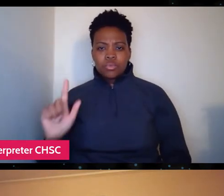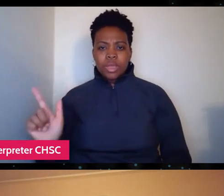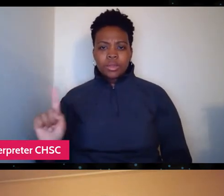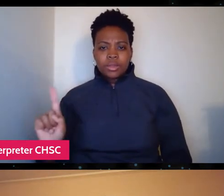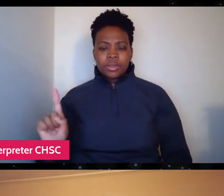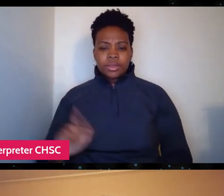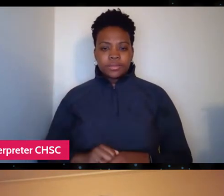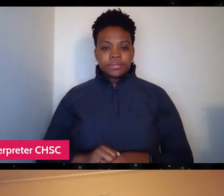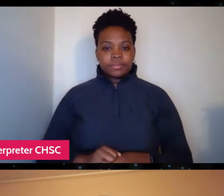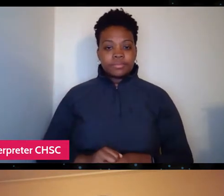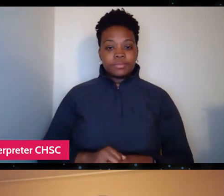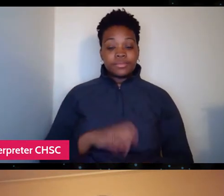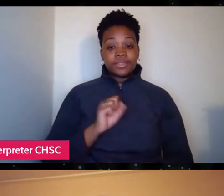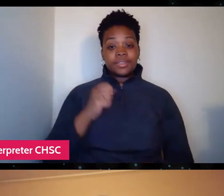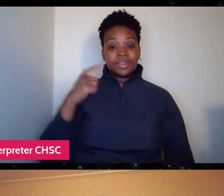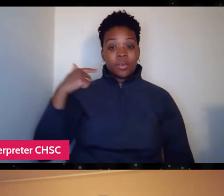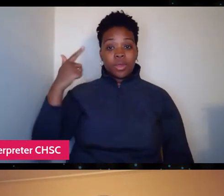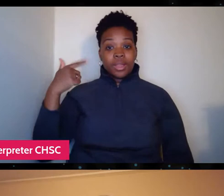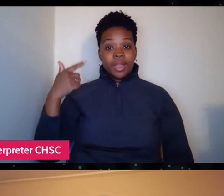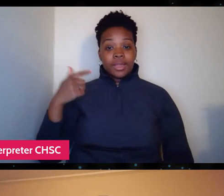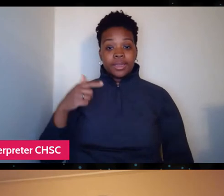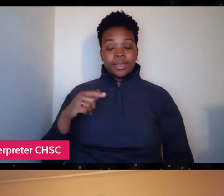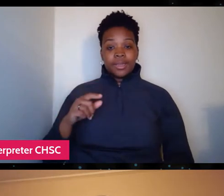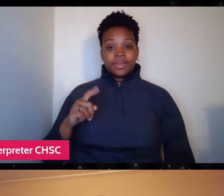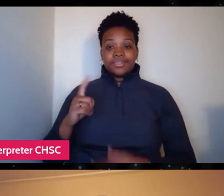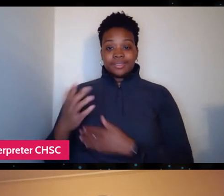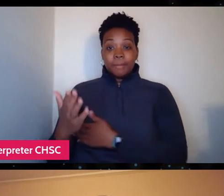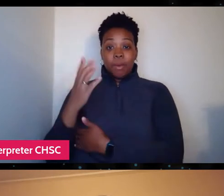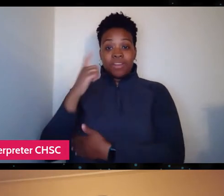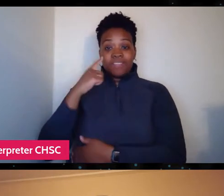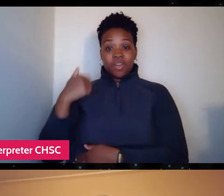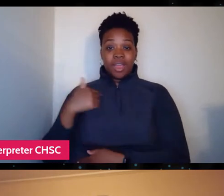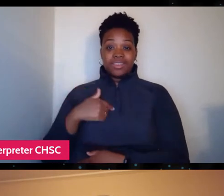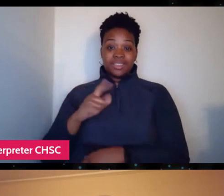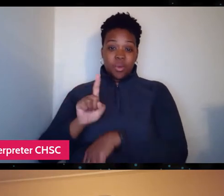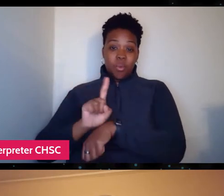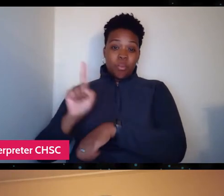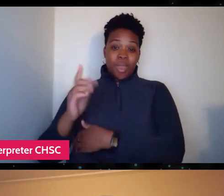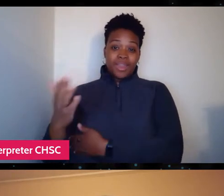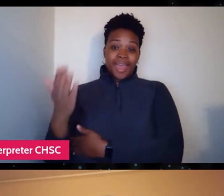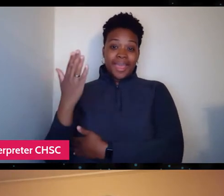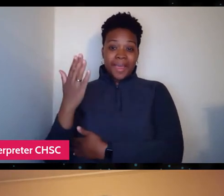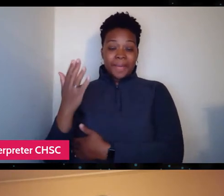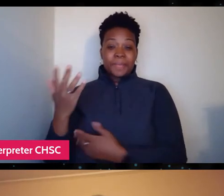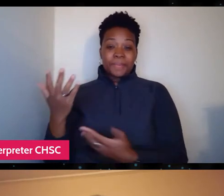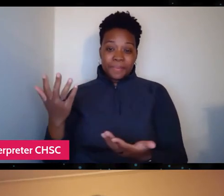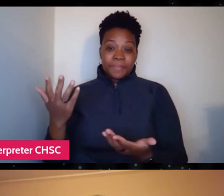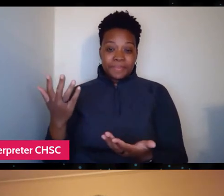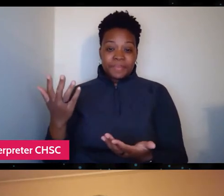Yeah, we're in London on site. It's the morning for us. It's what 1:00 AM. So, you know, the site, at least film festival is usually